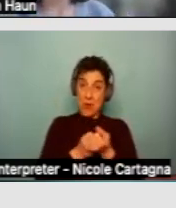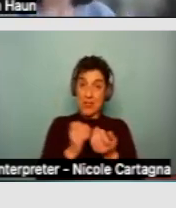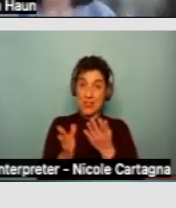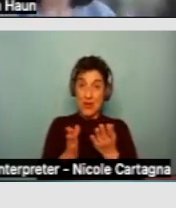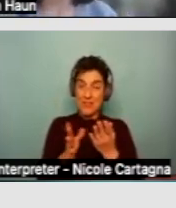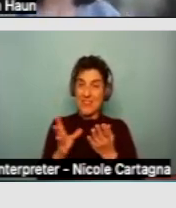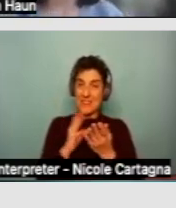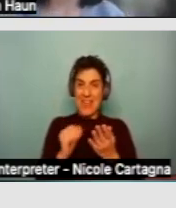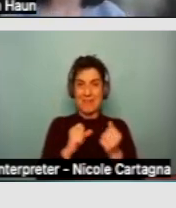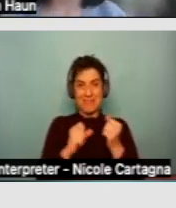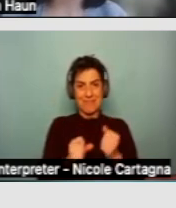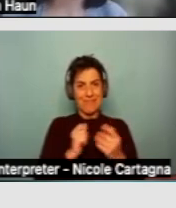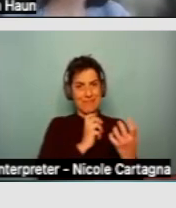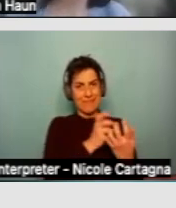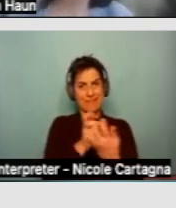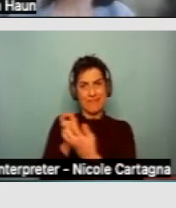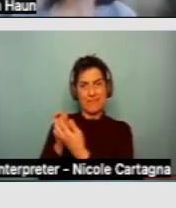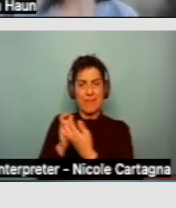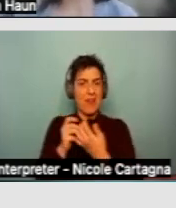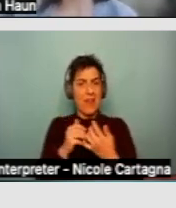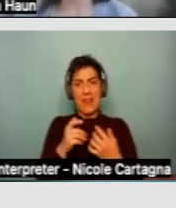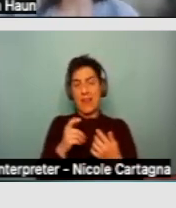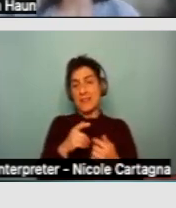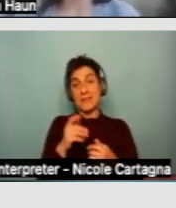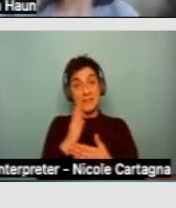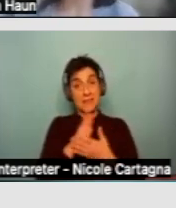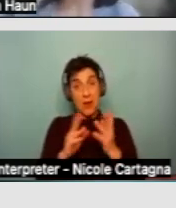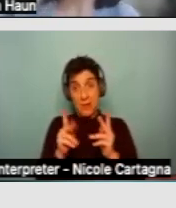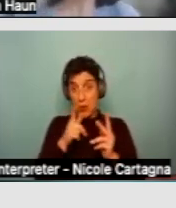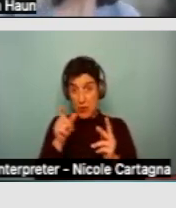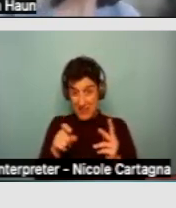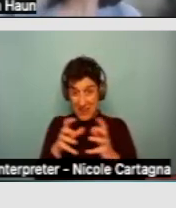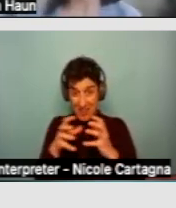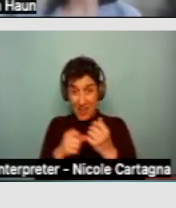And can really help people with even the most significant support needs to live in their